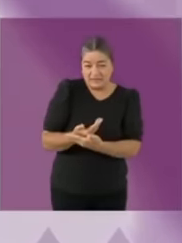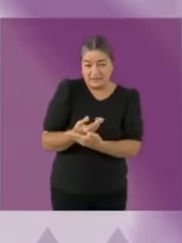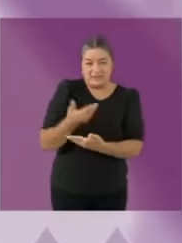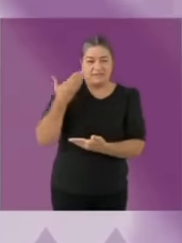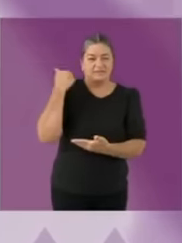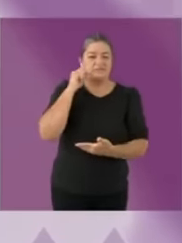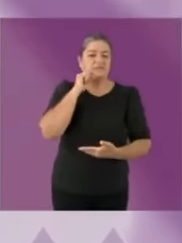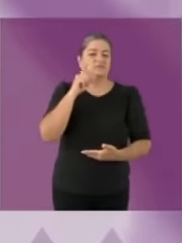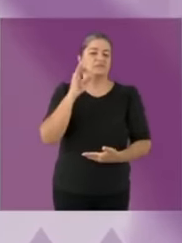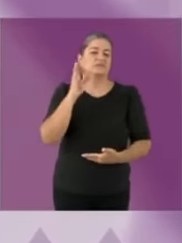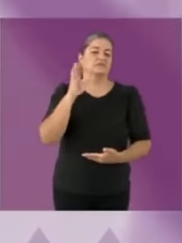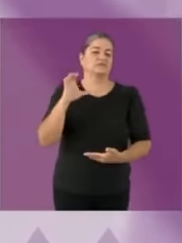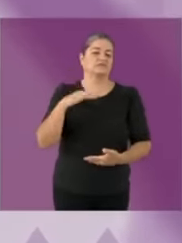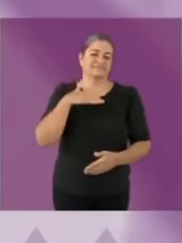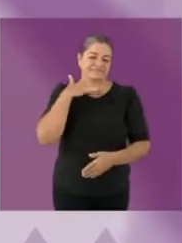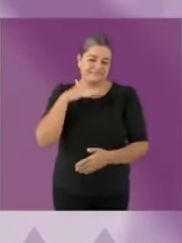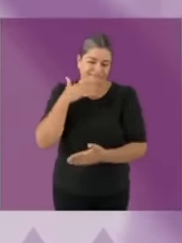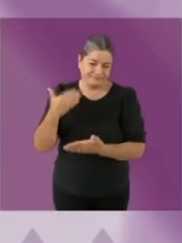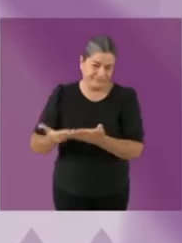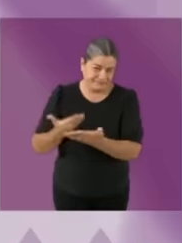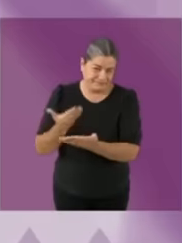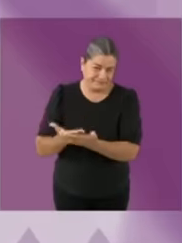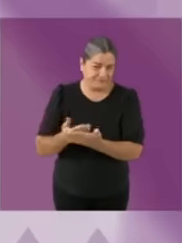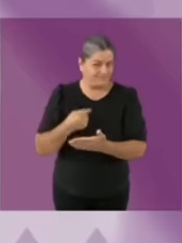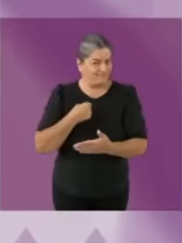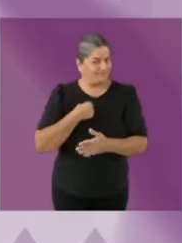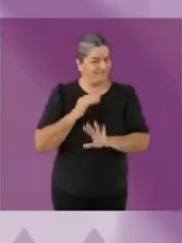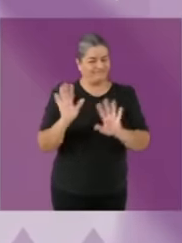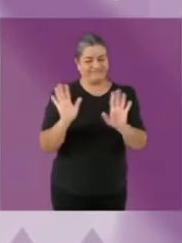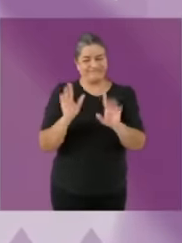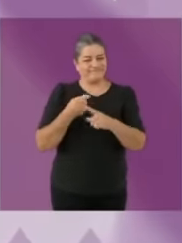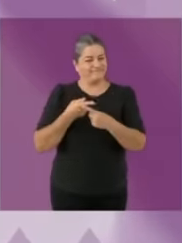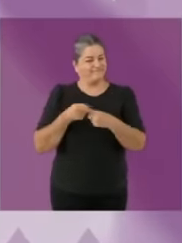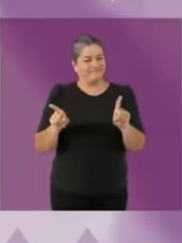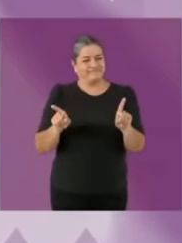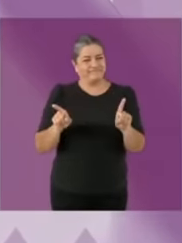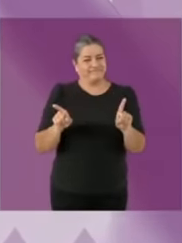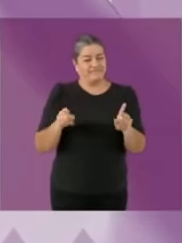preschool, primary and secondary students who go to public school I did it in